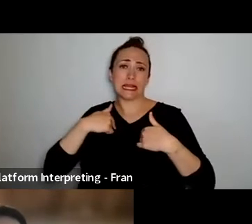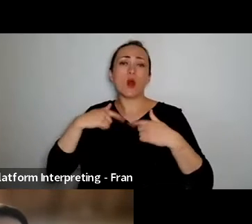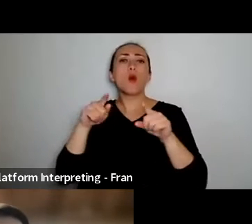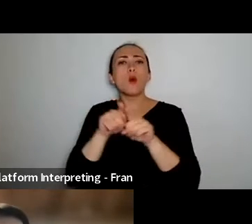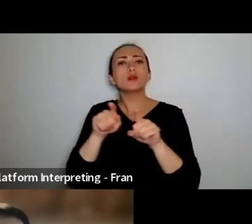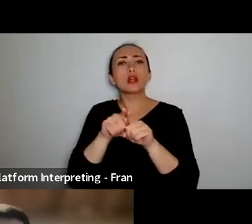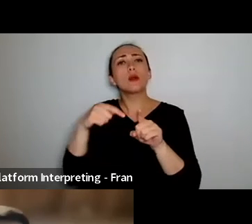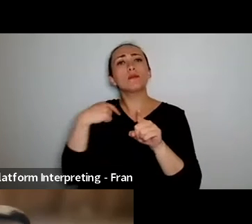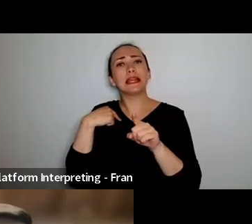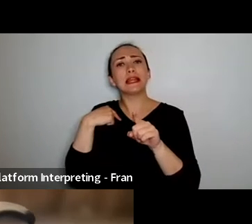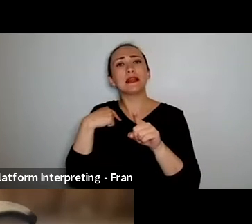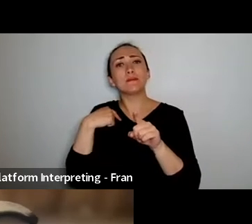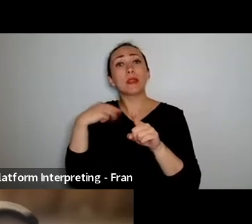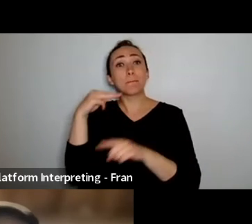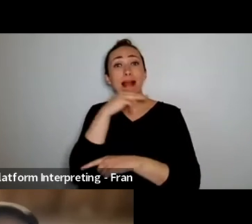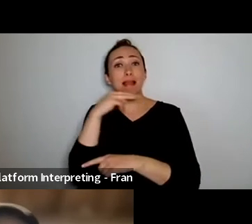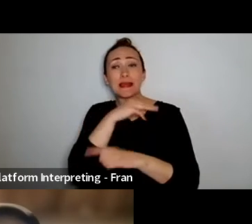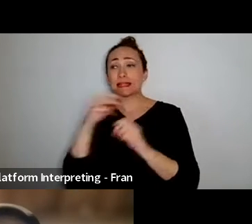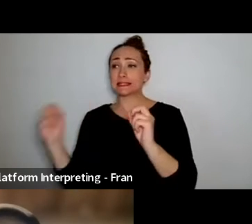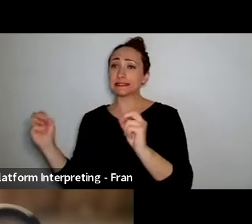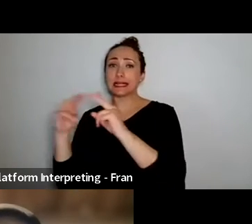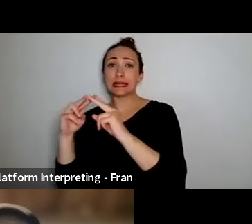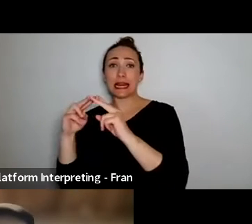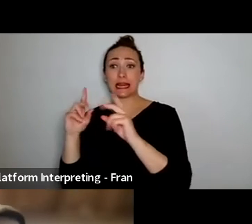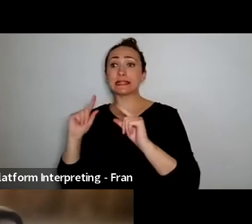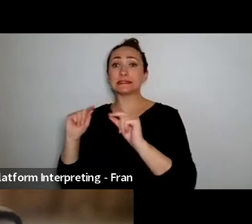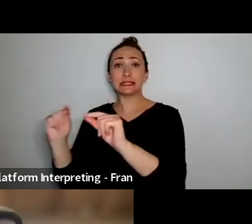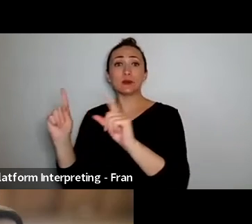in Melbourne and one in Sydney and then went to the Victorian College of the Arts Secondary School